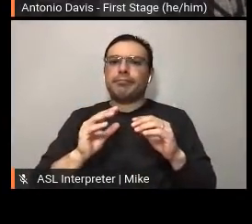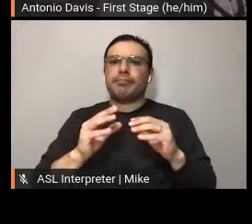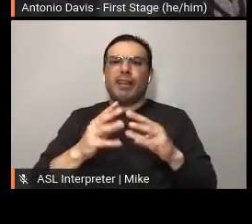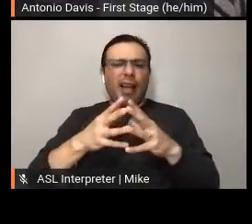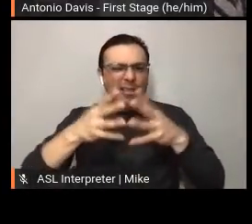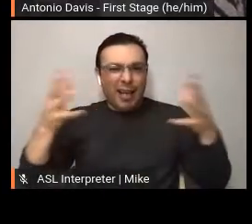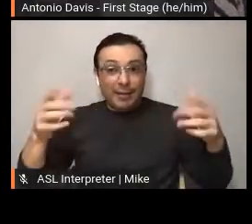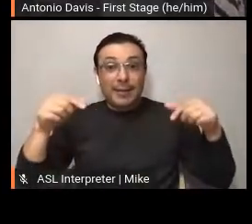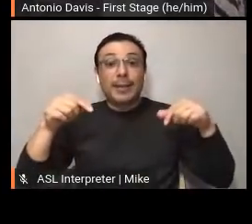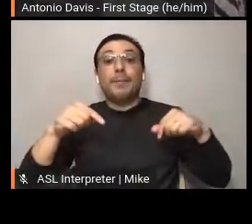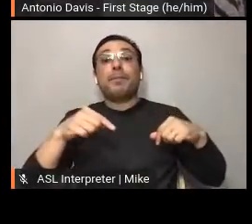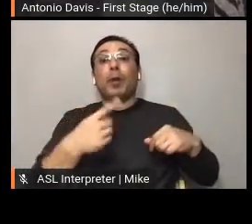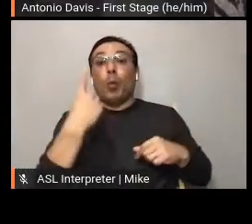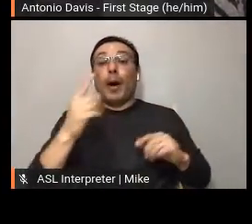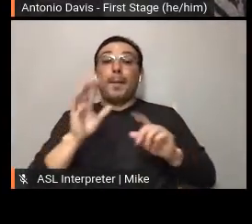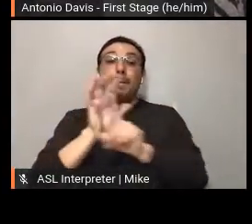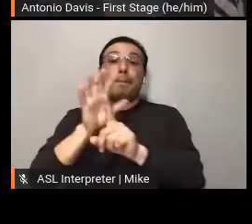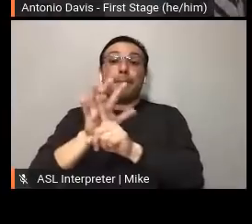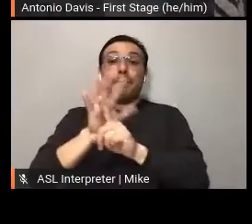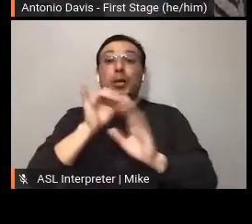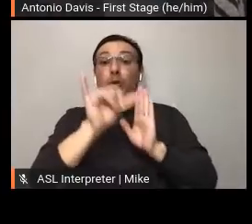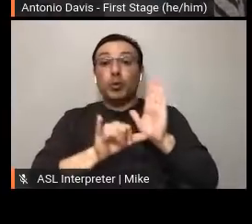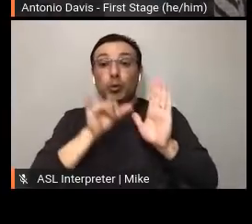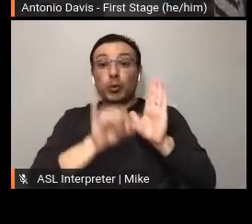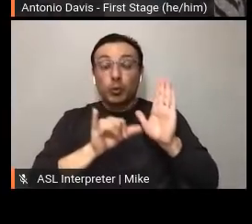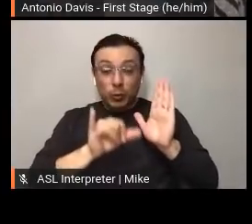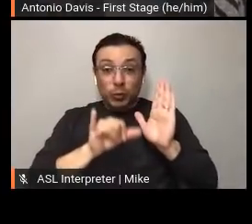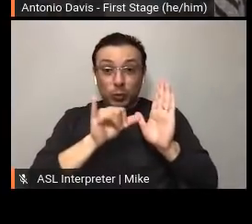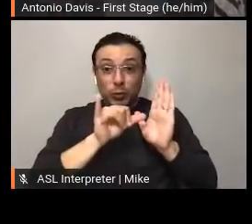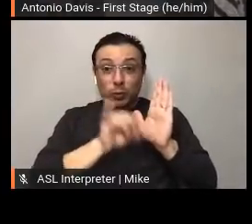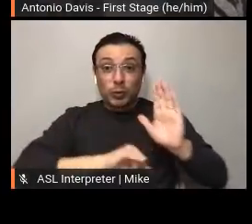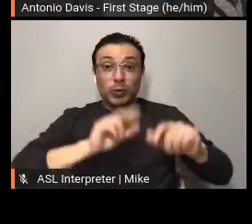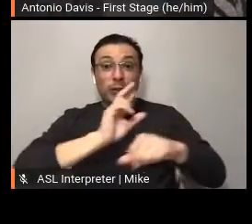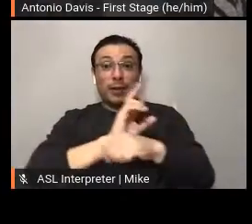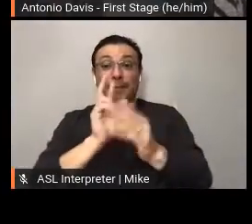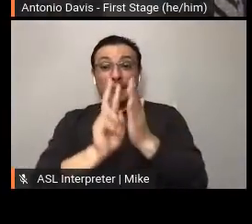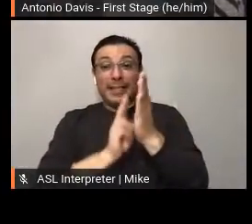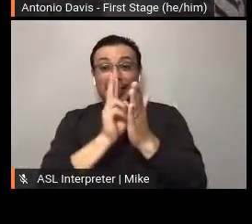popular YouTube videos, with over 400 plus views. "I Remember" is a